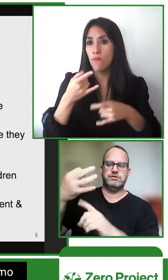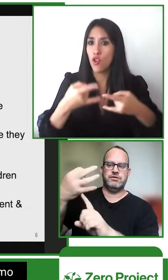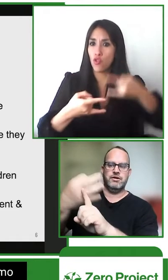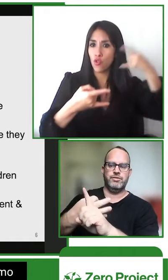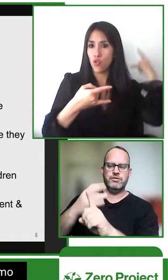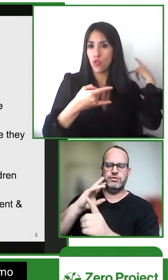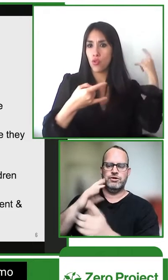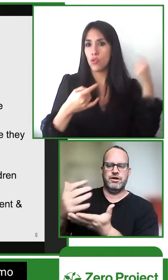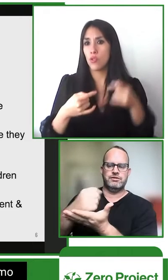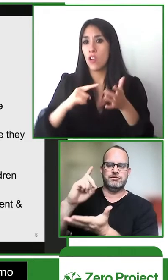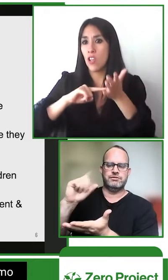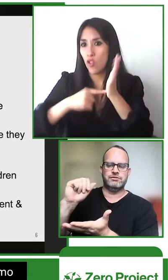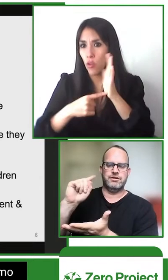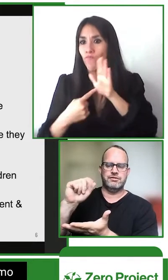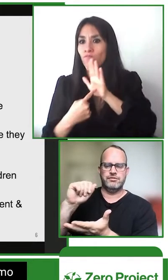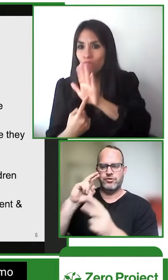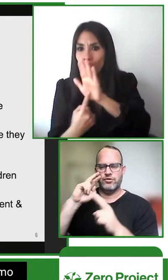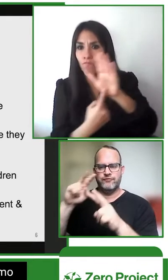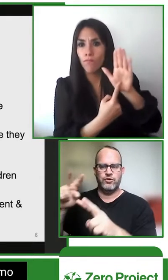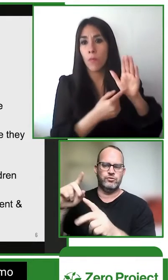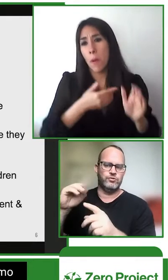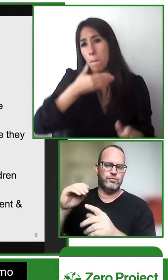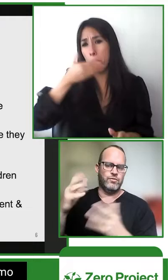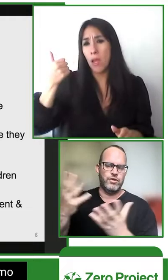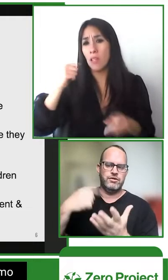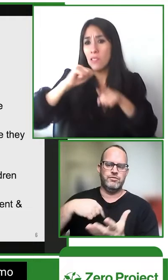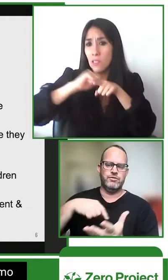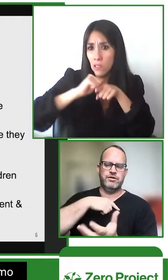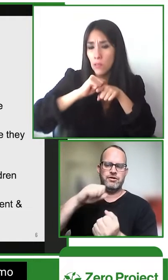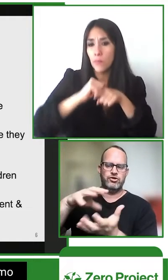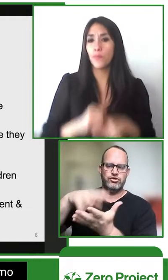their deaf children and over these next several months we will